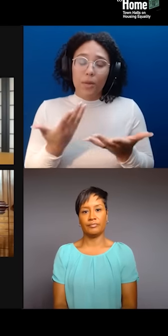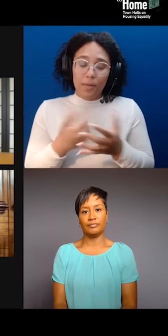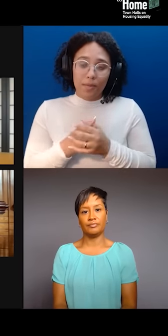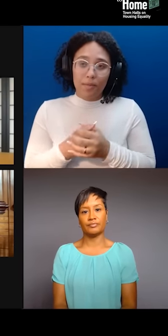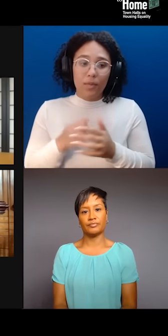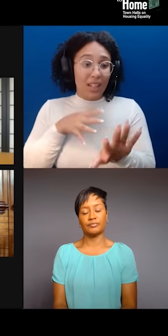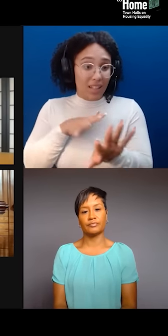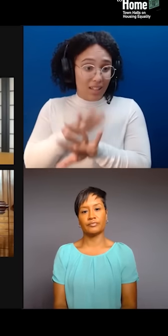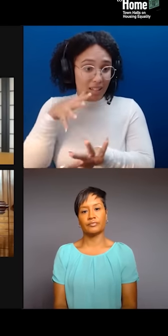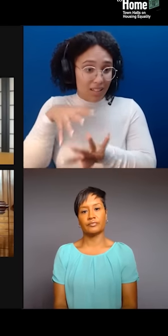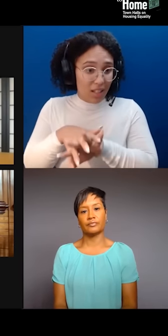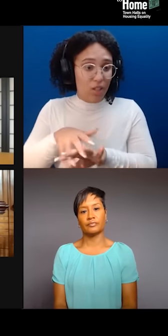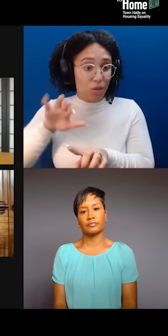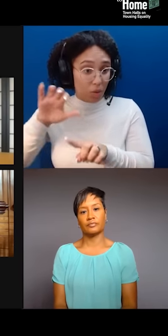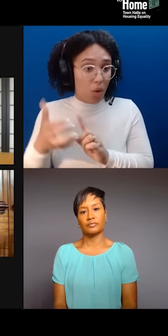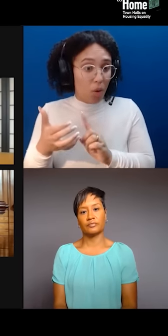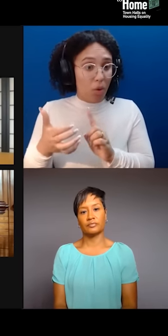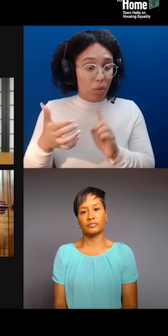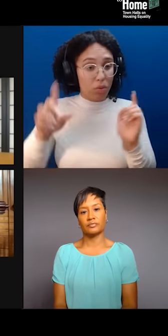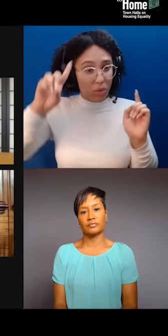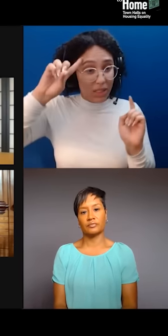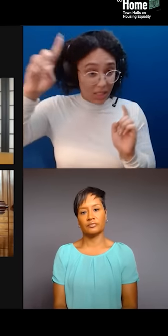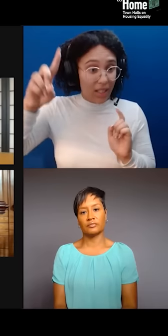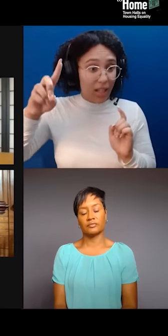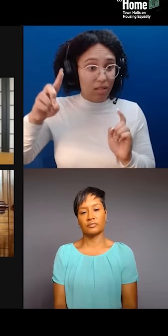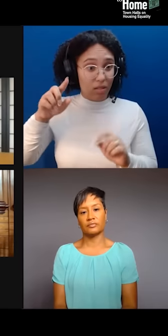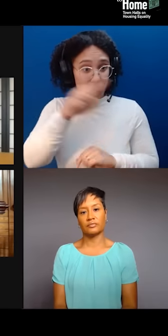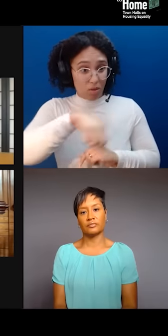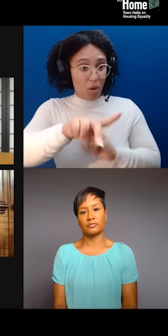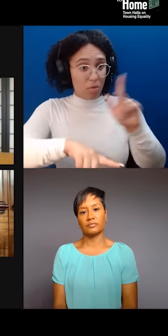which they have transformed into traffickable objects